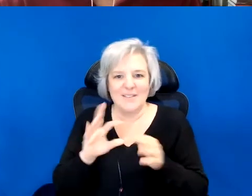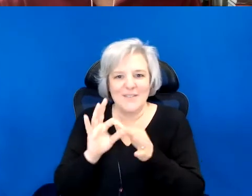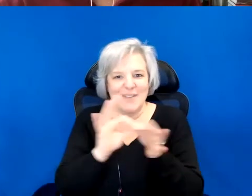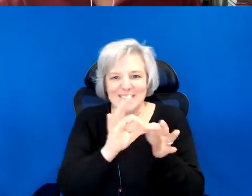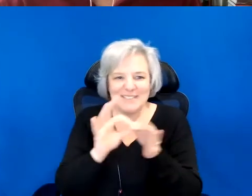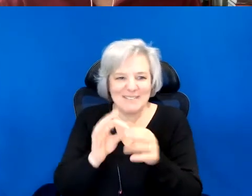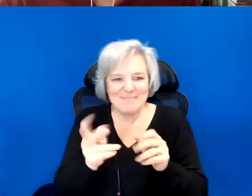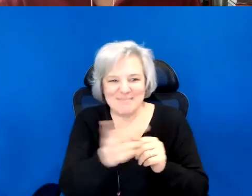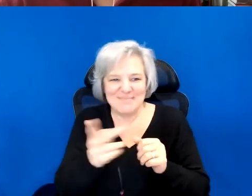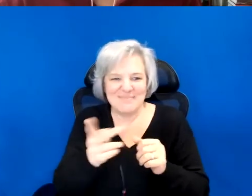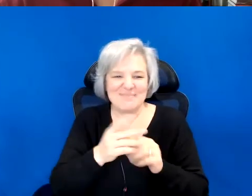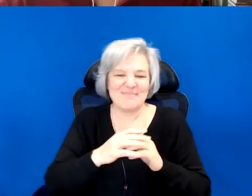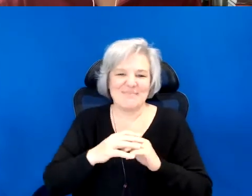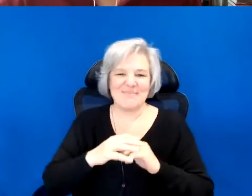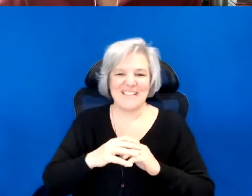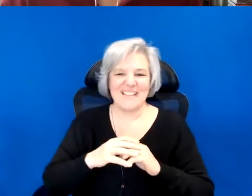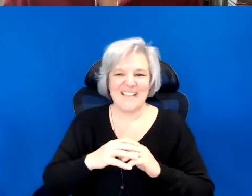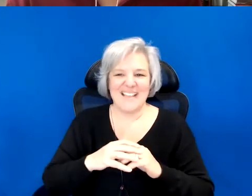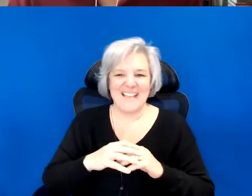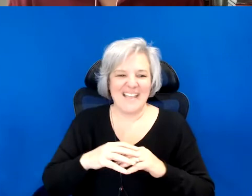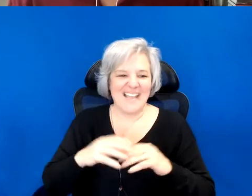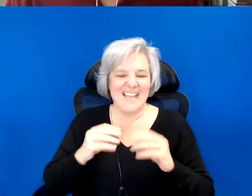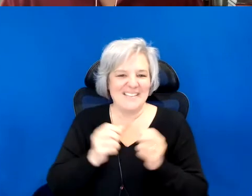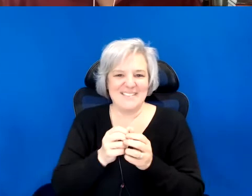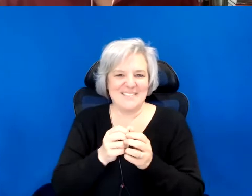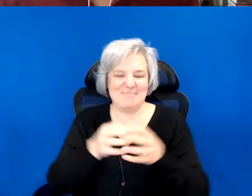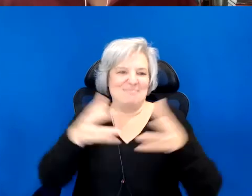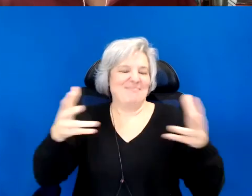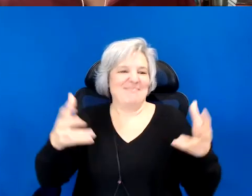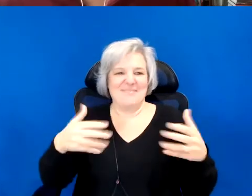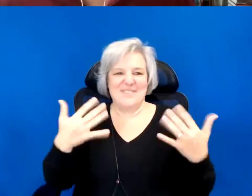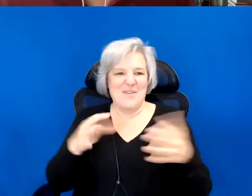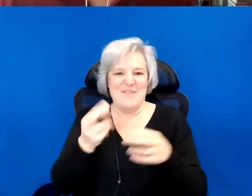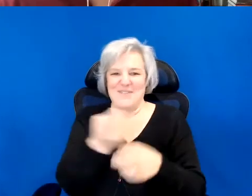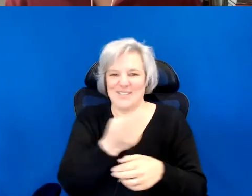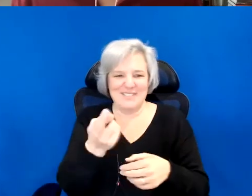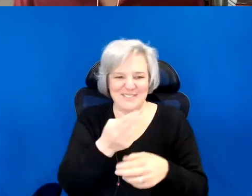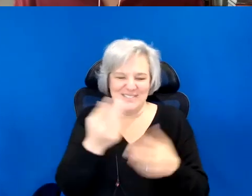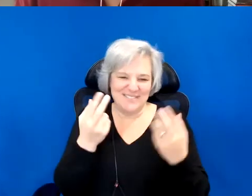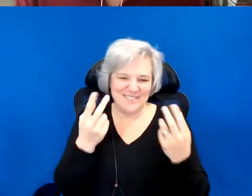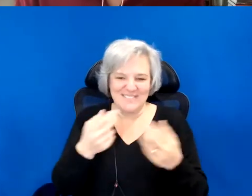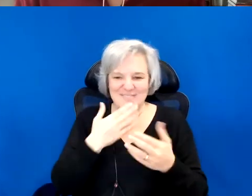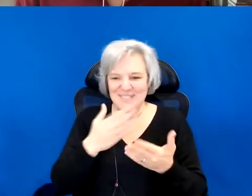Bloom within the conversation itself and it was just a remarkable.